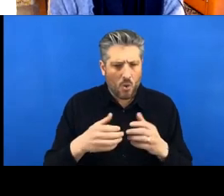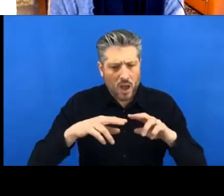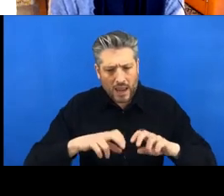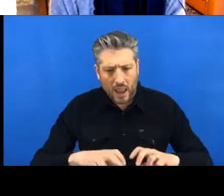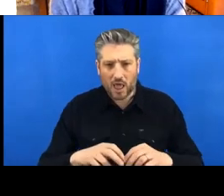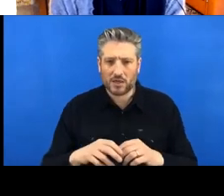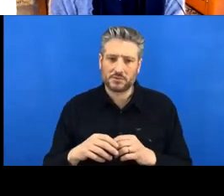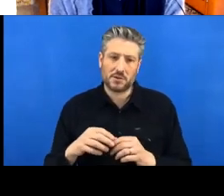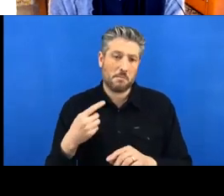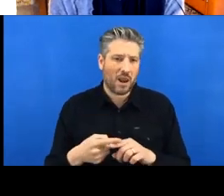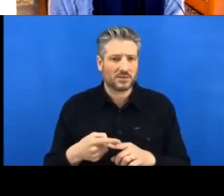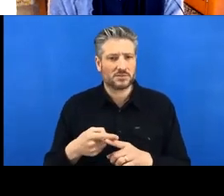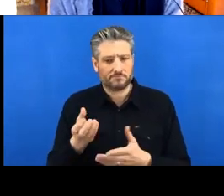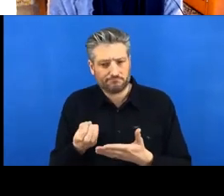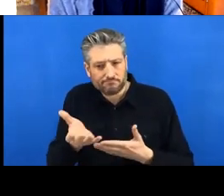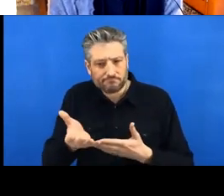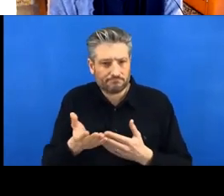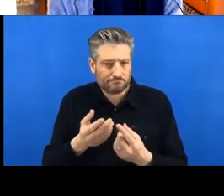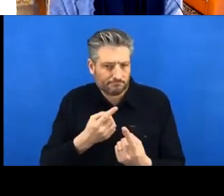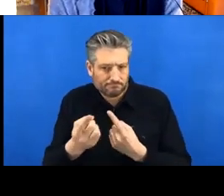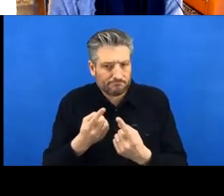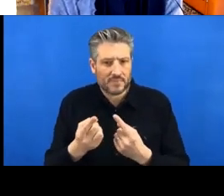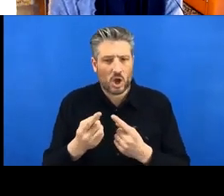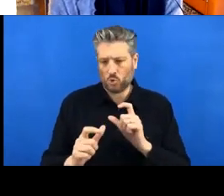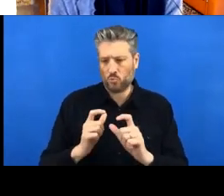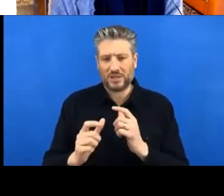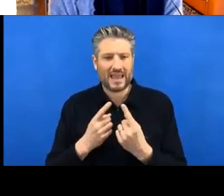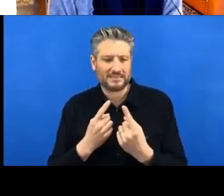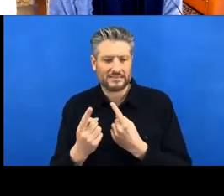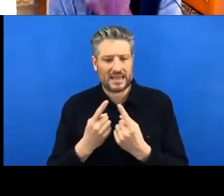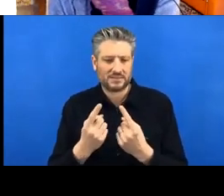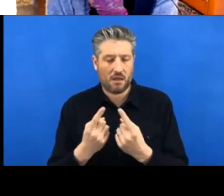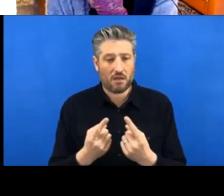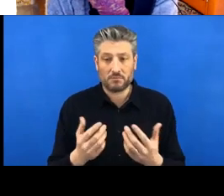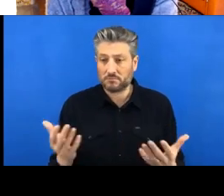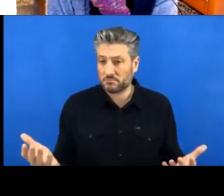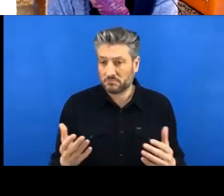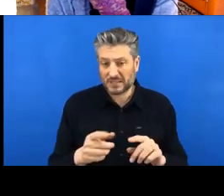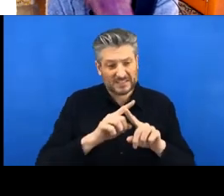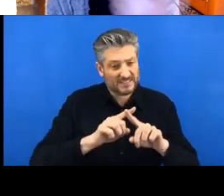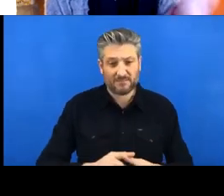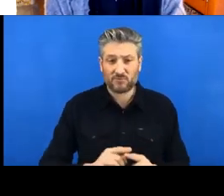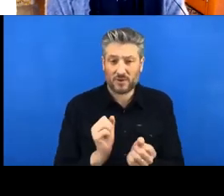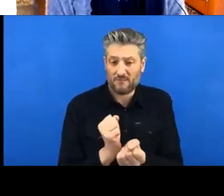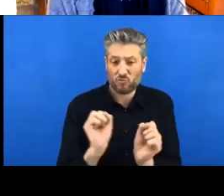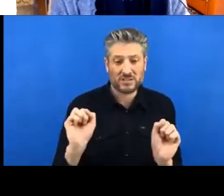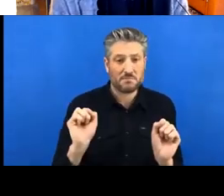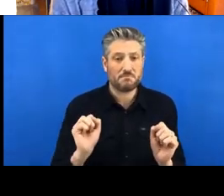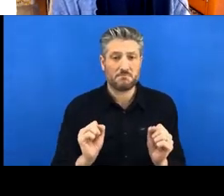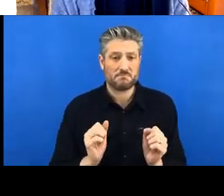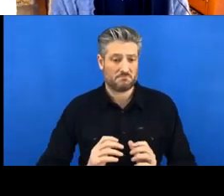And obviously there's lots of degrees of freedom here in how you might choose to analyse your data, visualise it, etc.